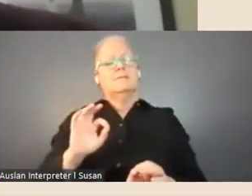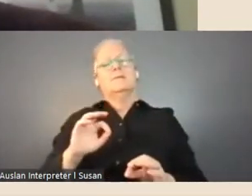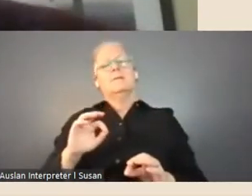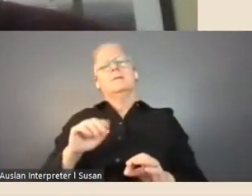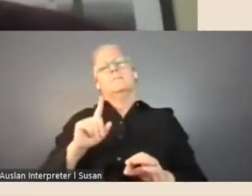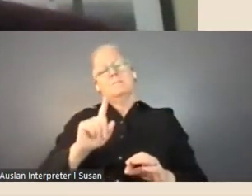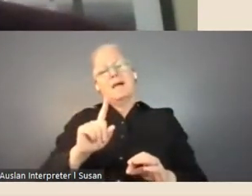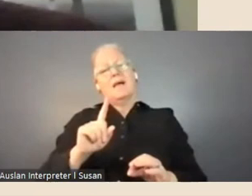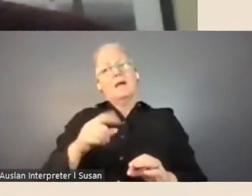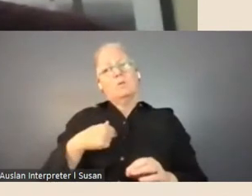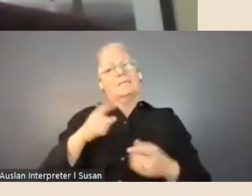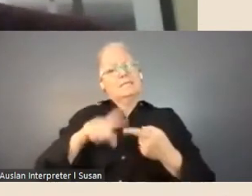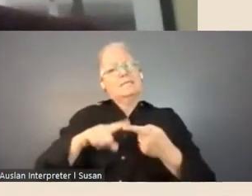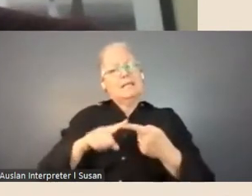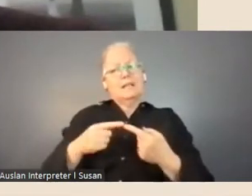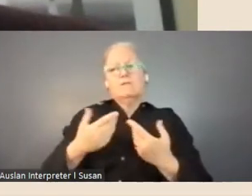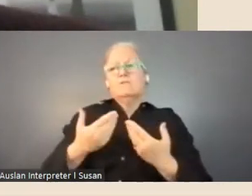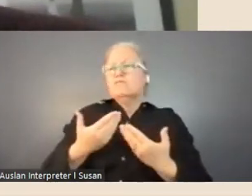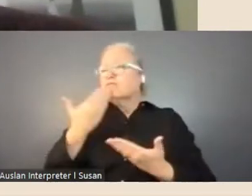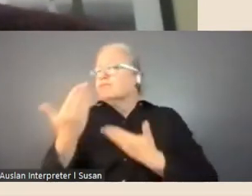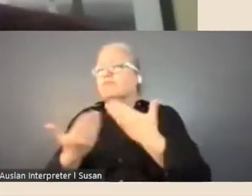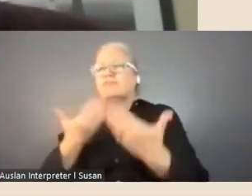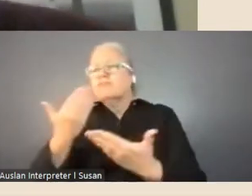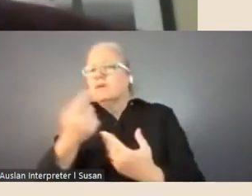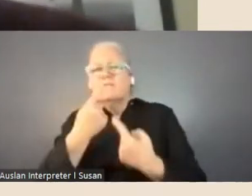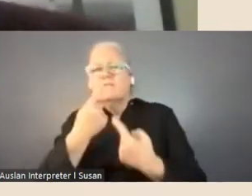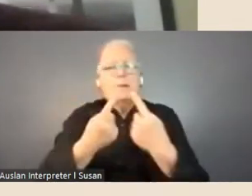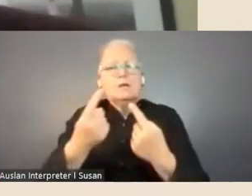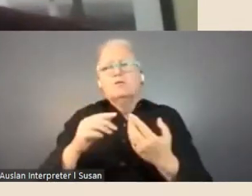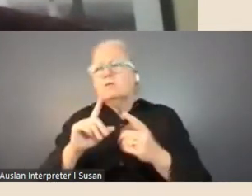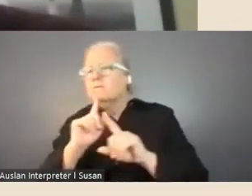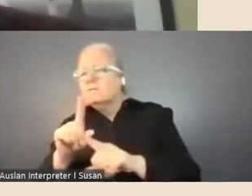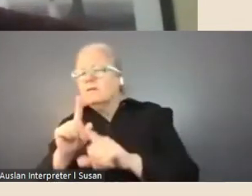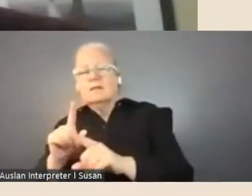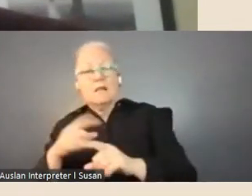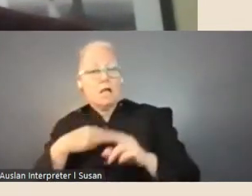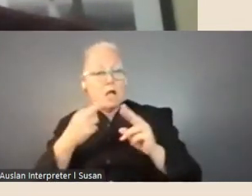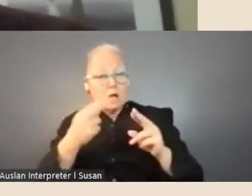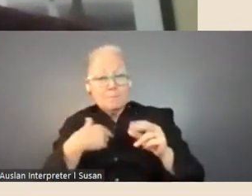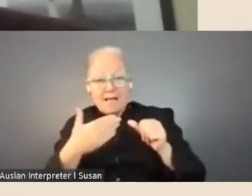and so...I don't know, I hope that's answering the question to some extent?